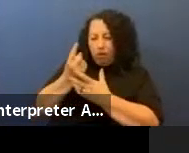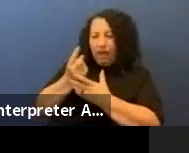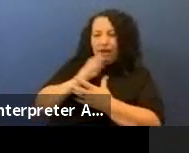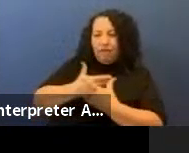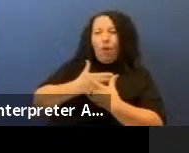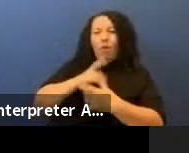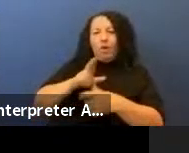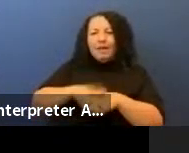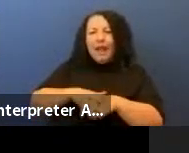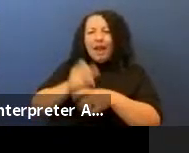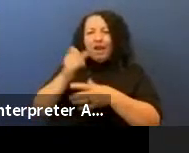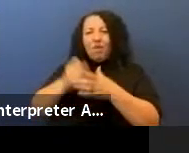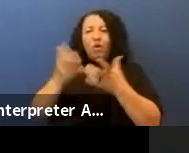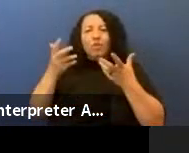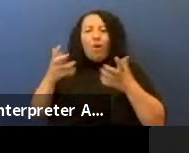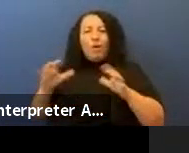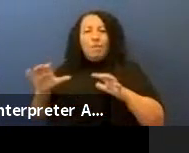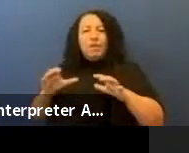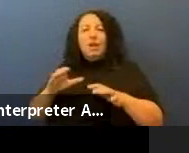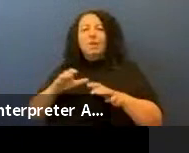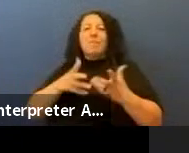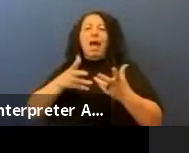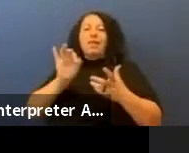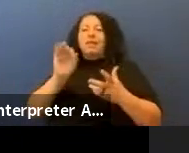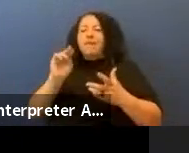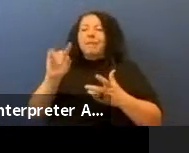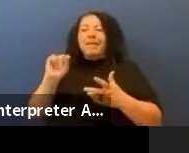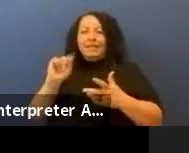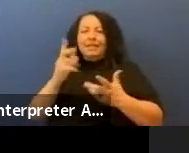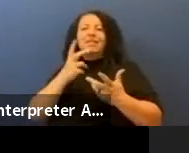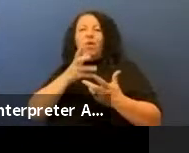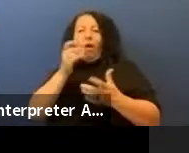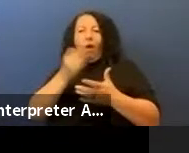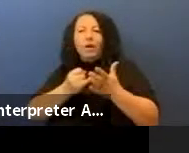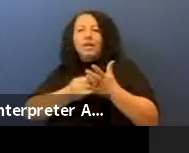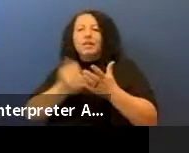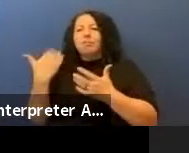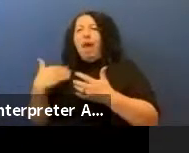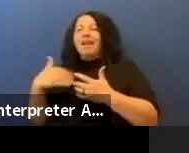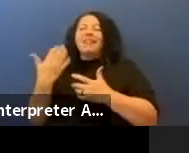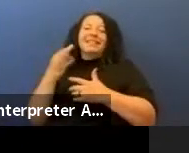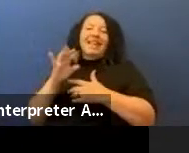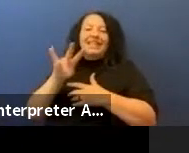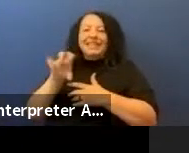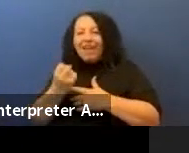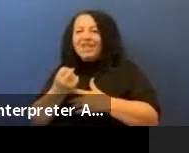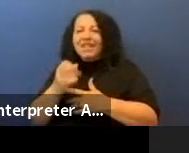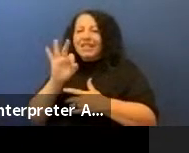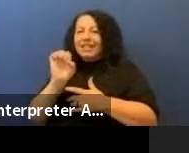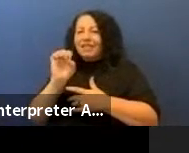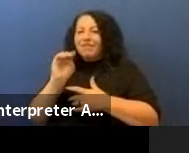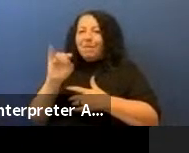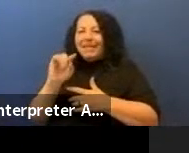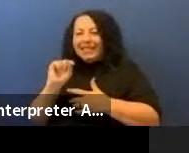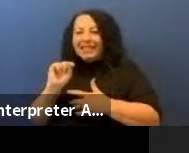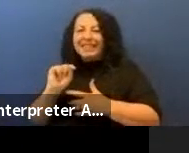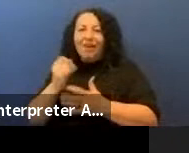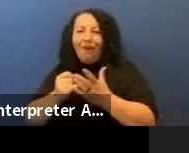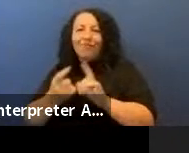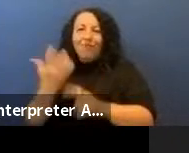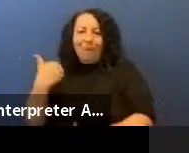feminist artists in the 1970s. It might be frivolous - I mean, Jodi brought up many points -